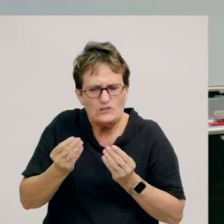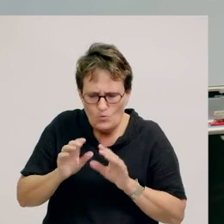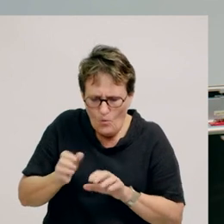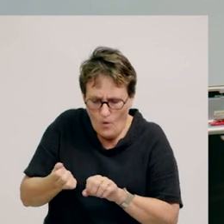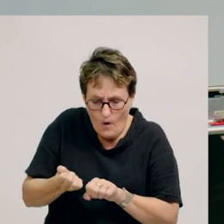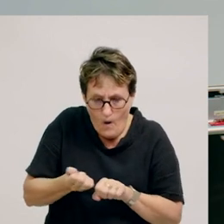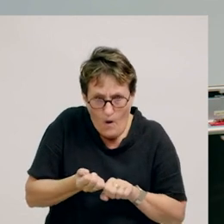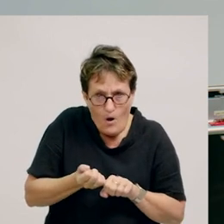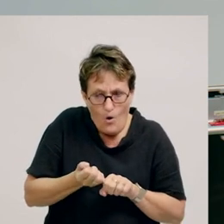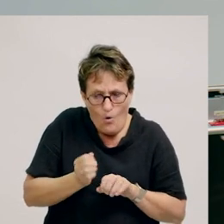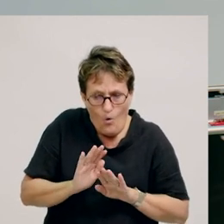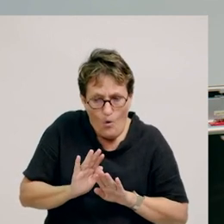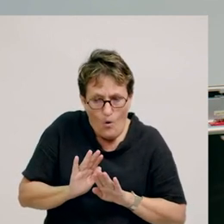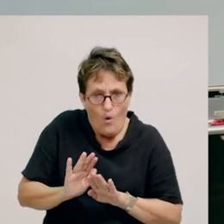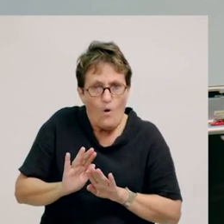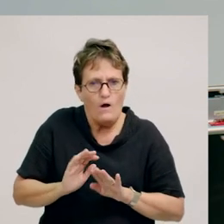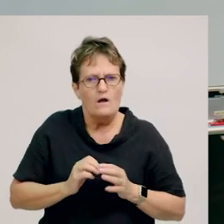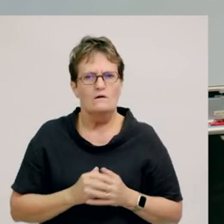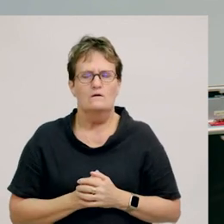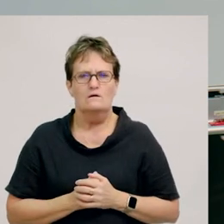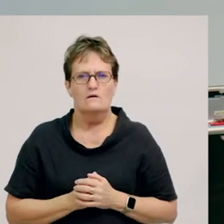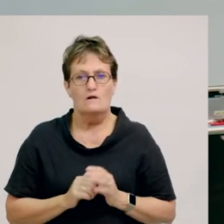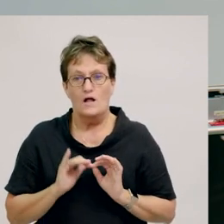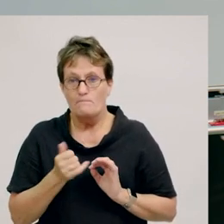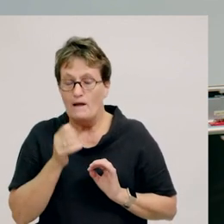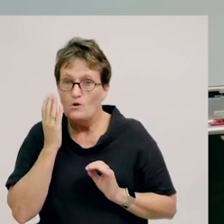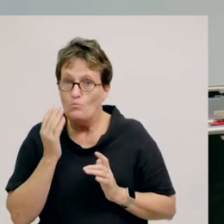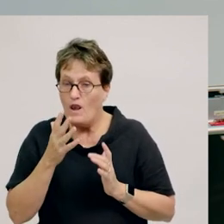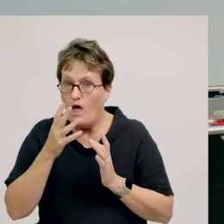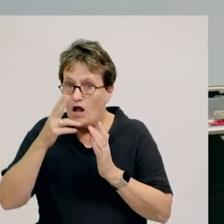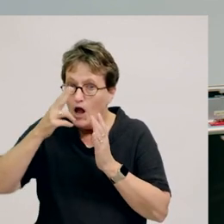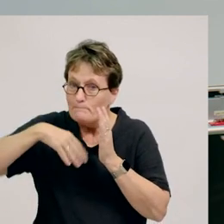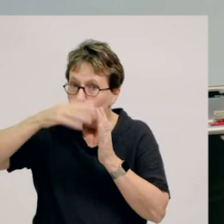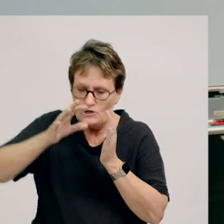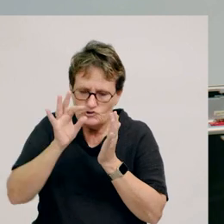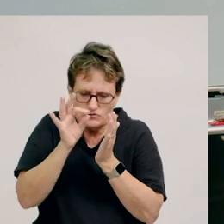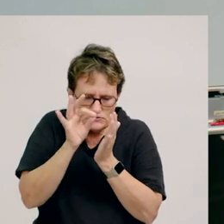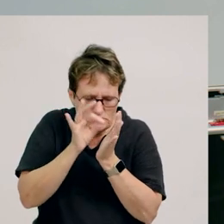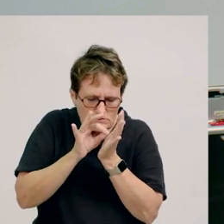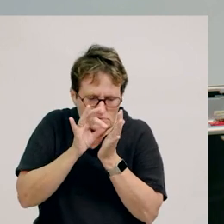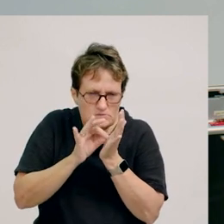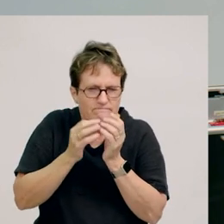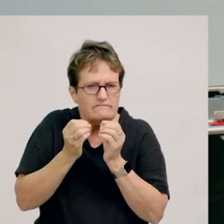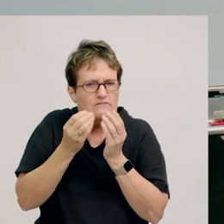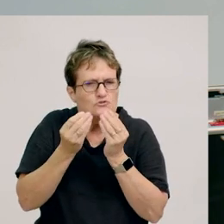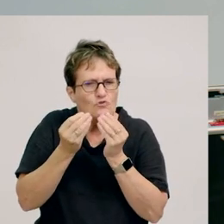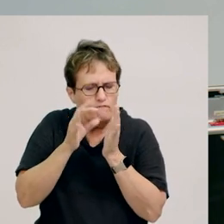You might be gentle when you're using a paintbrush to do fine detail.